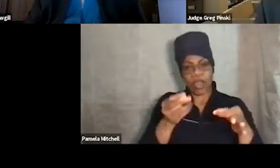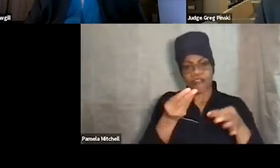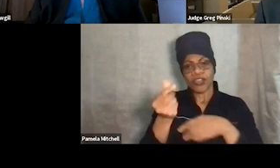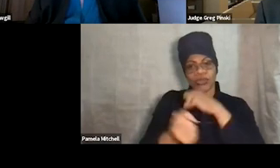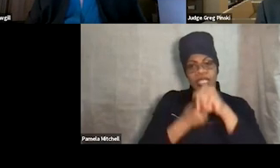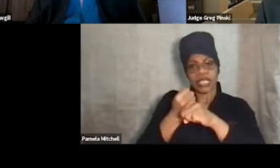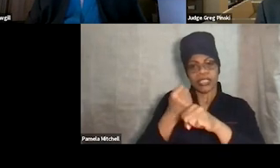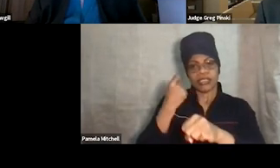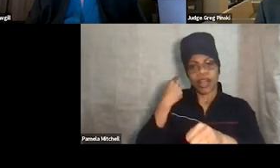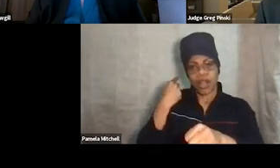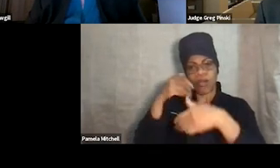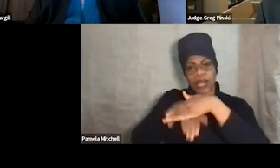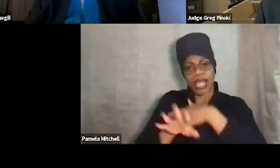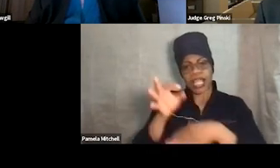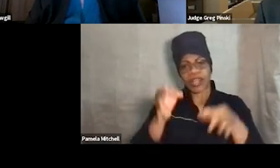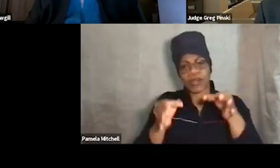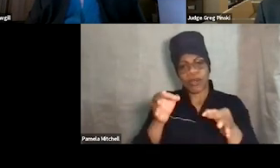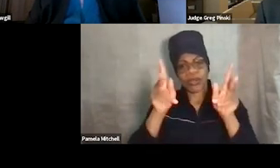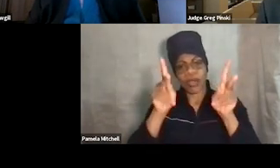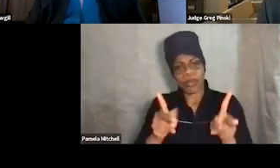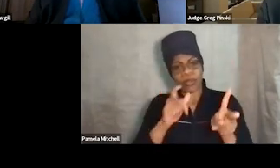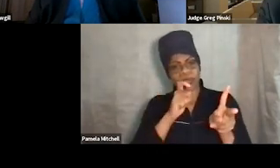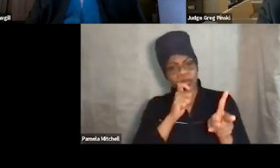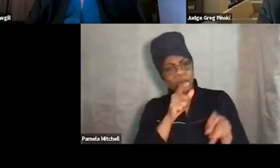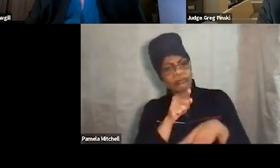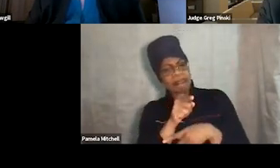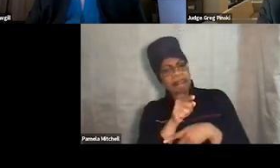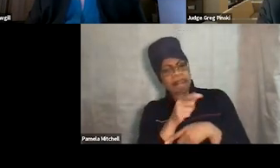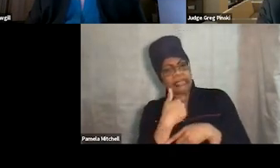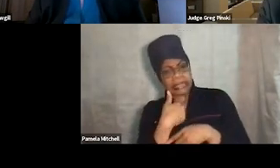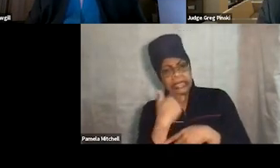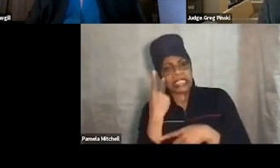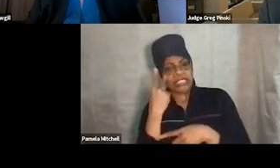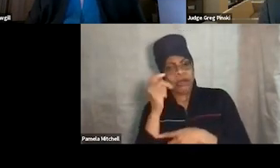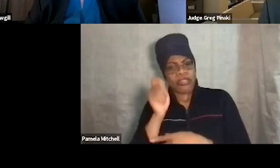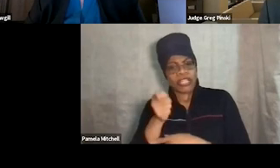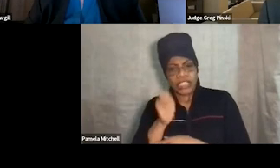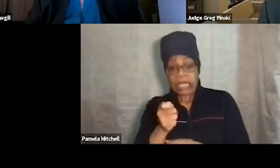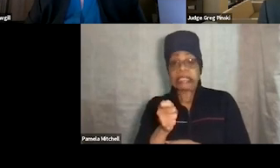and there was a person who had been absconded, and they caught him, and he saw the judge, and he was going to jail for a little bit.